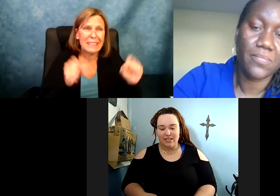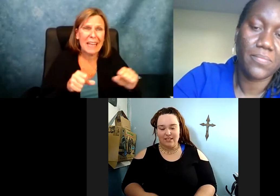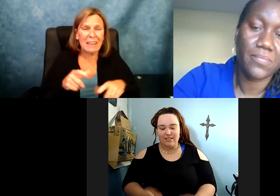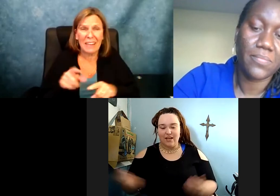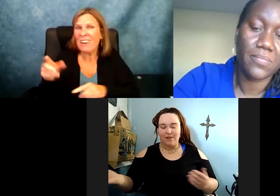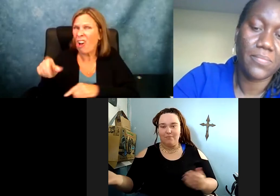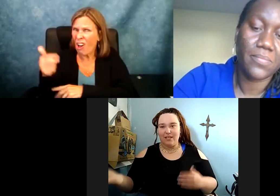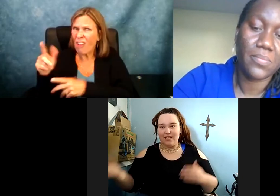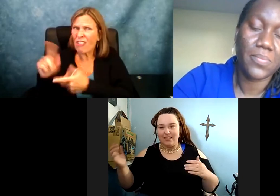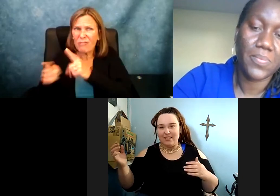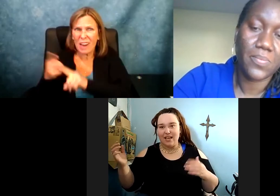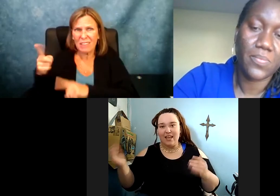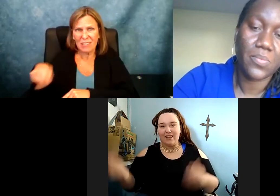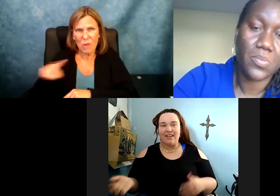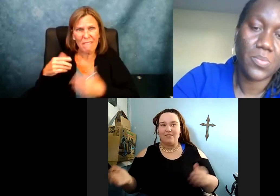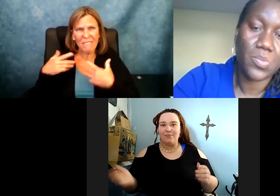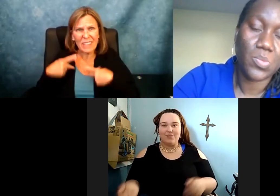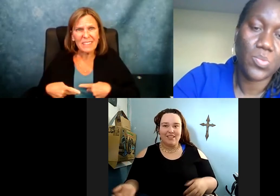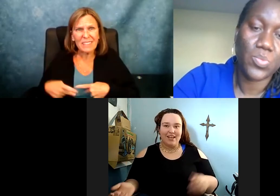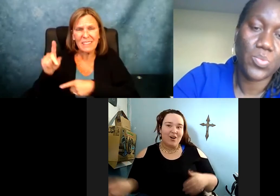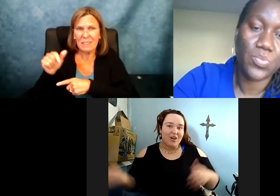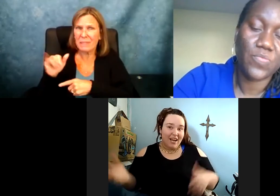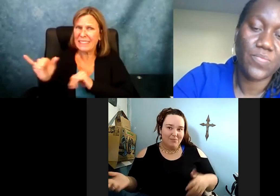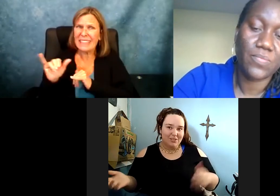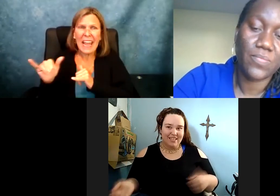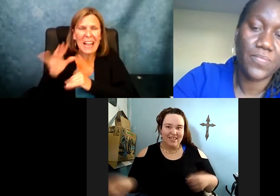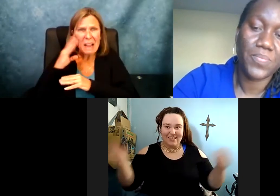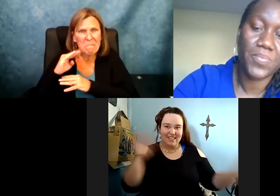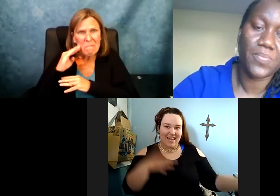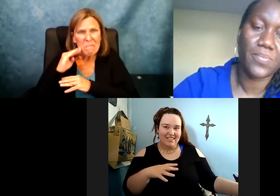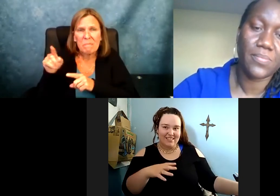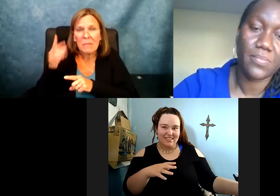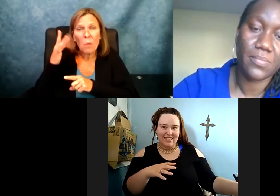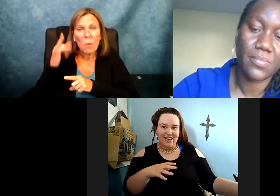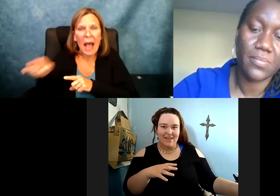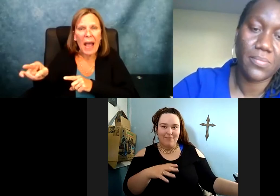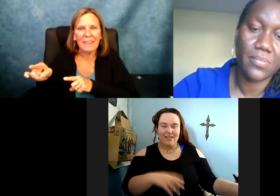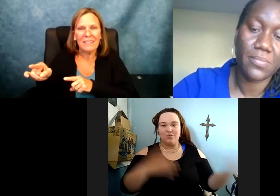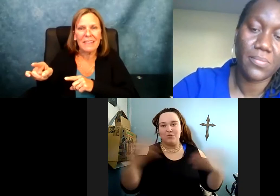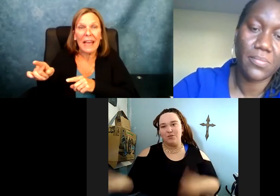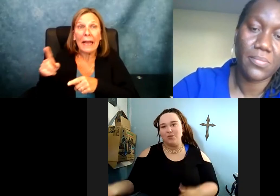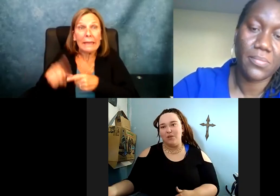student without disabilities could have had. A lot of my friends have been facing that with